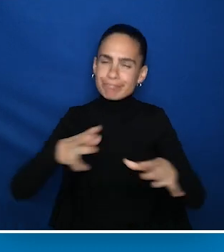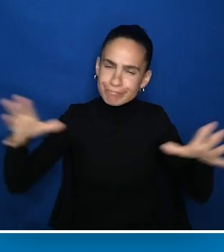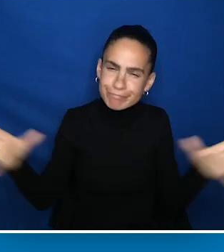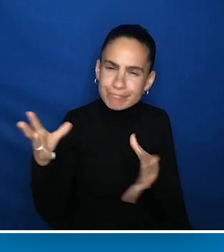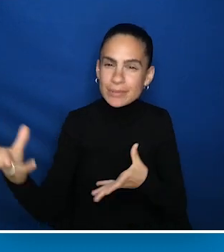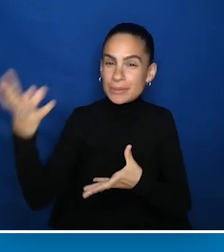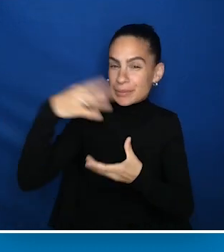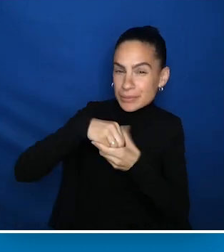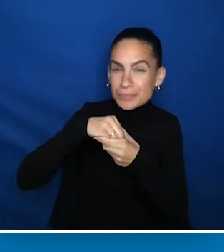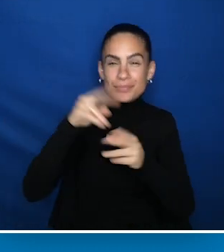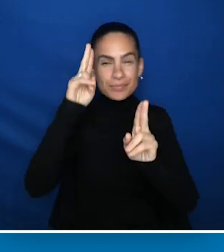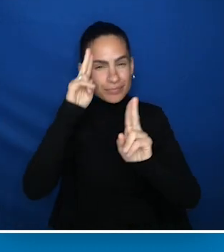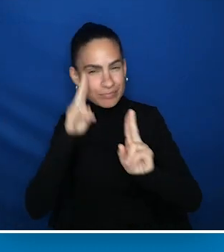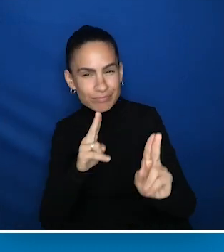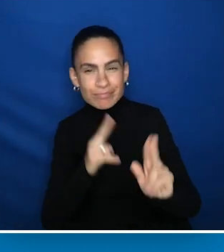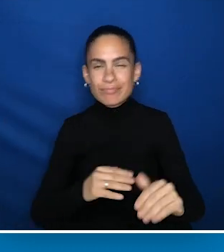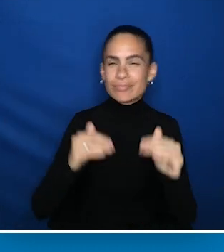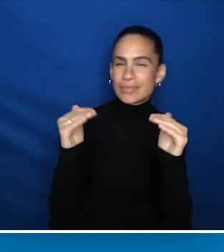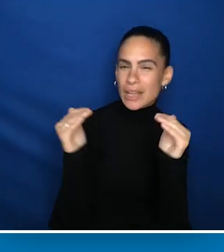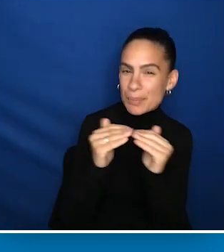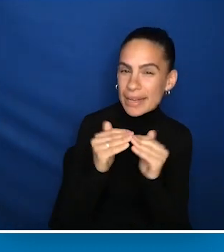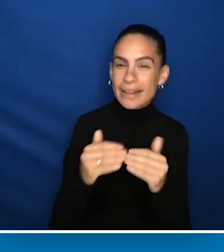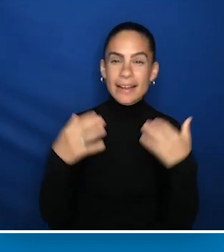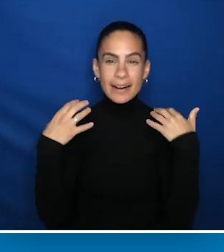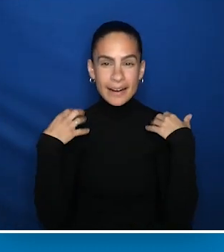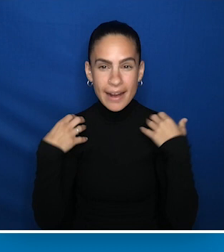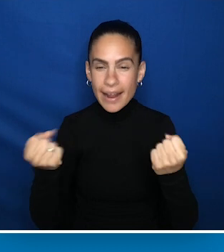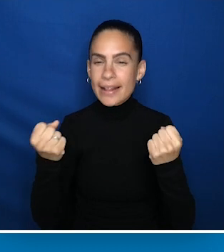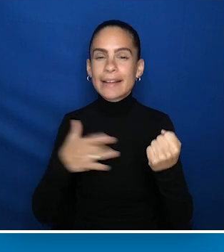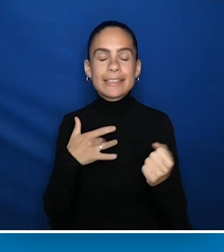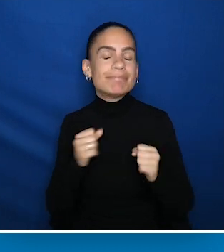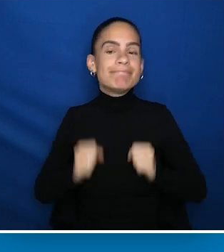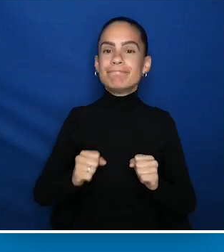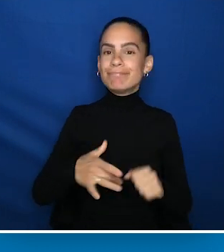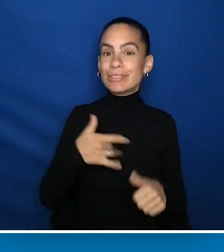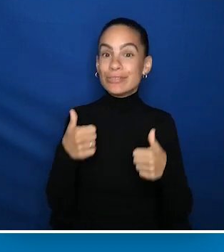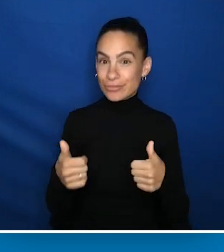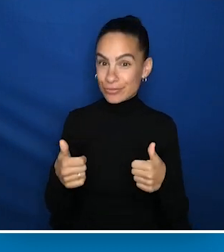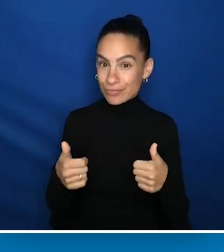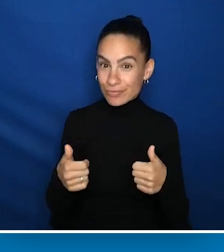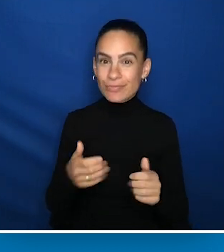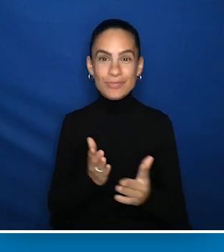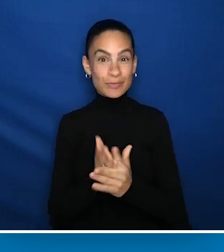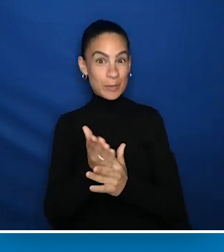dignity, respect, equity, health and well-being. Throughout our network,